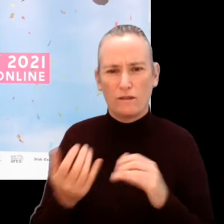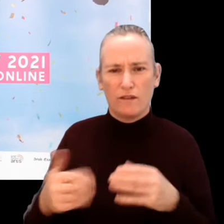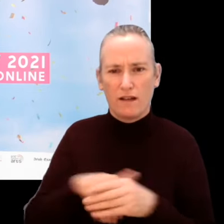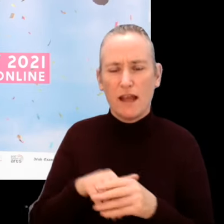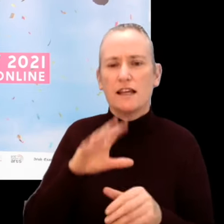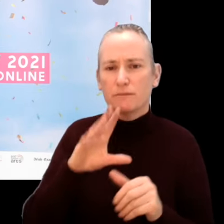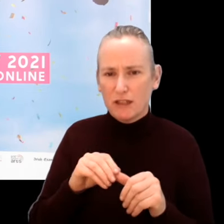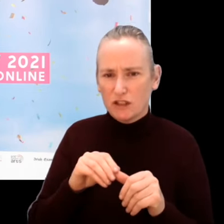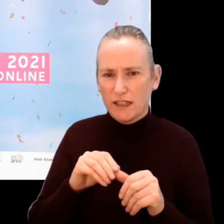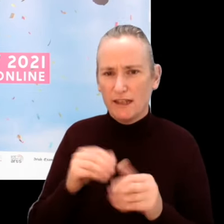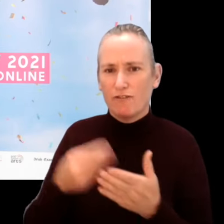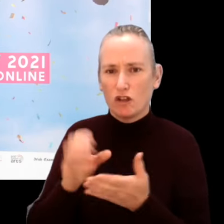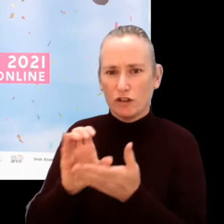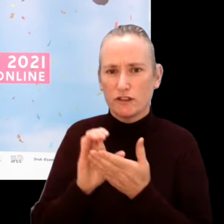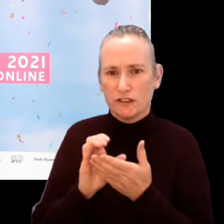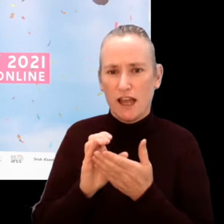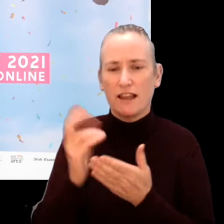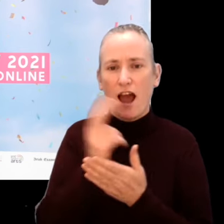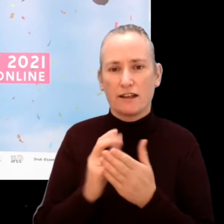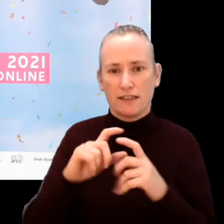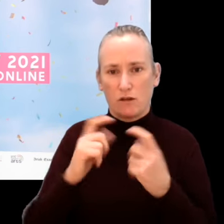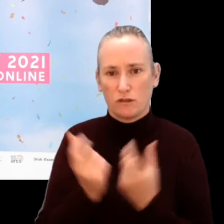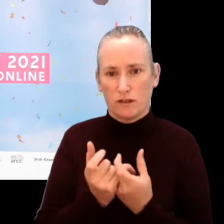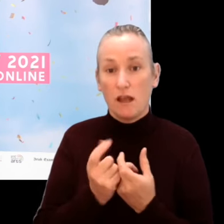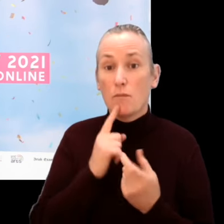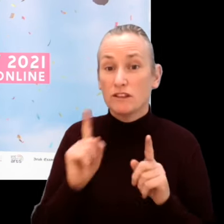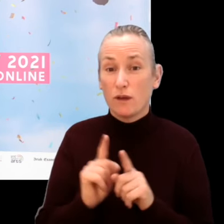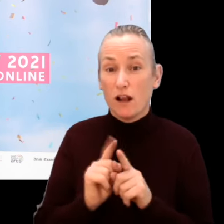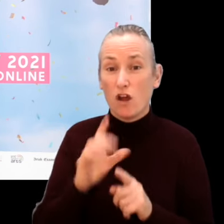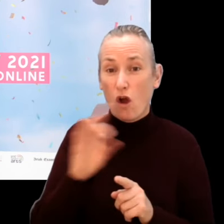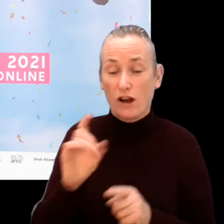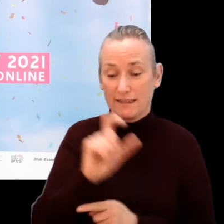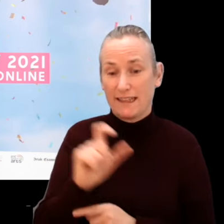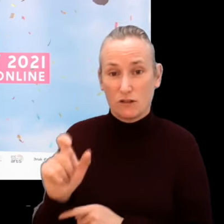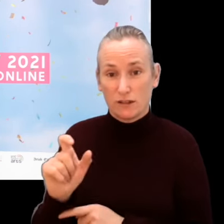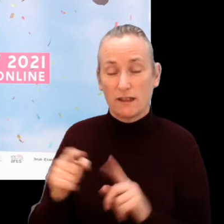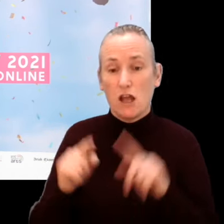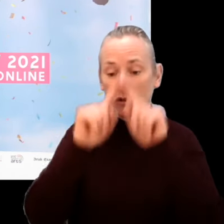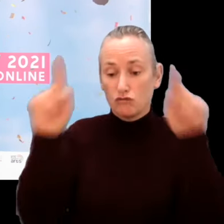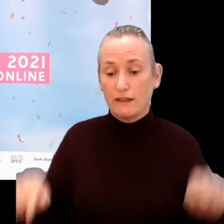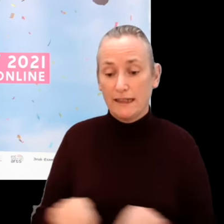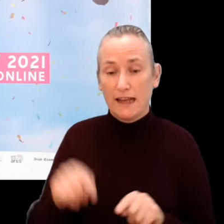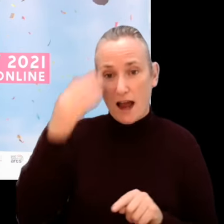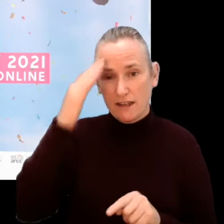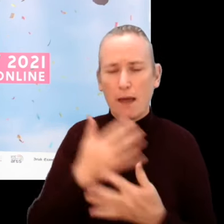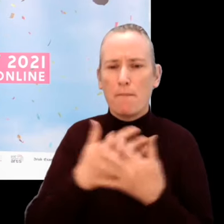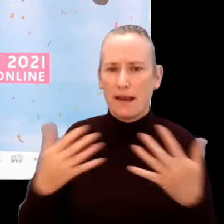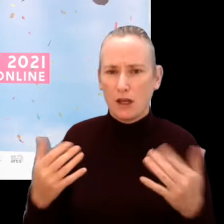especially our principal funder, the Arts Council, but also Cork City Council, Screen Ireland and the many funders